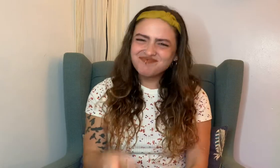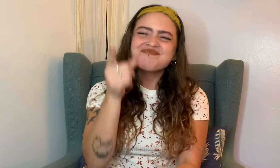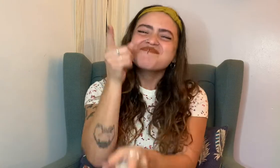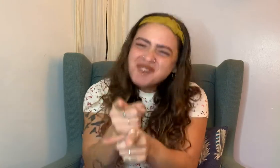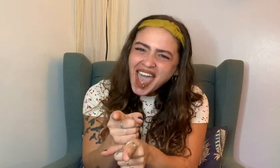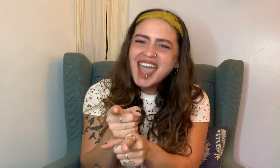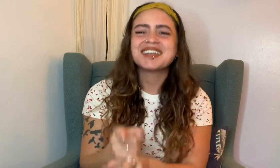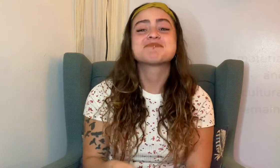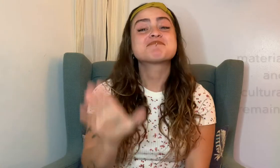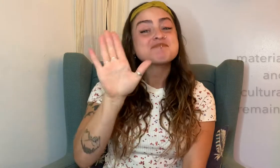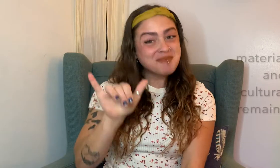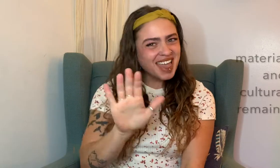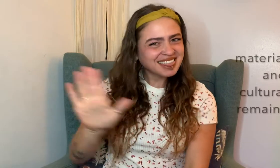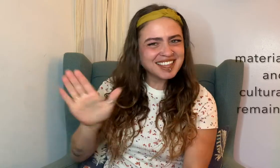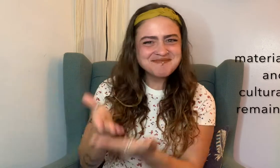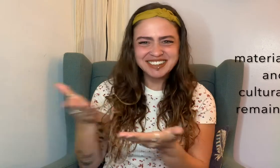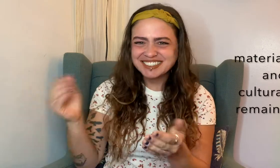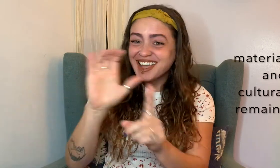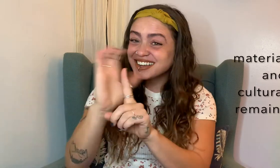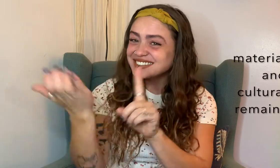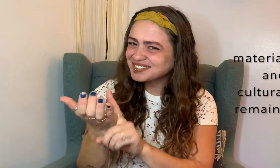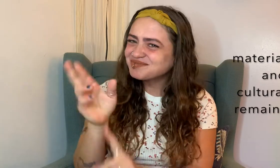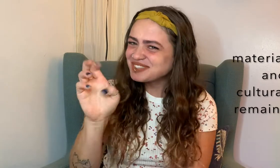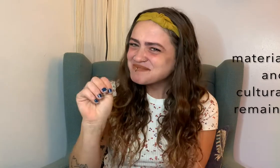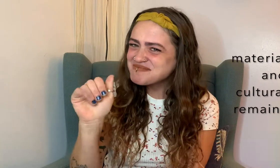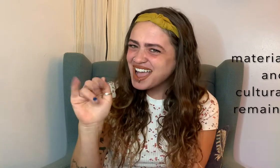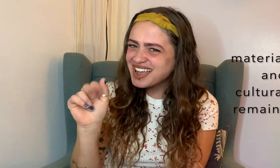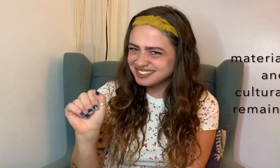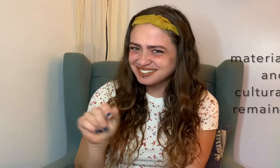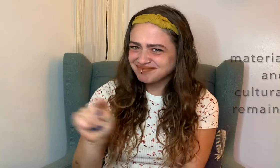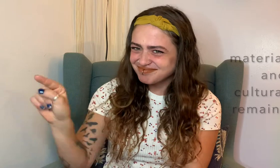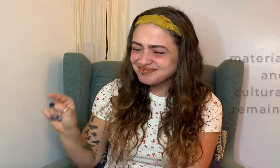Why, by their material and cultural remains, right!?